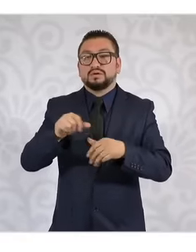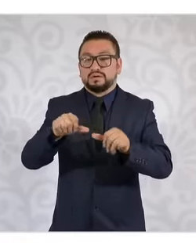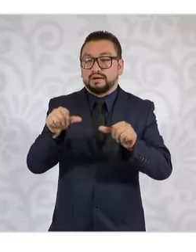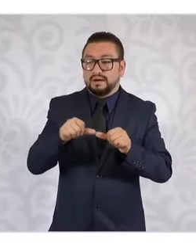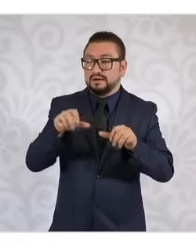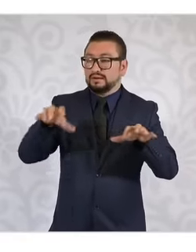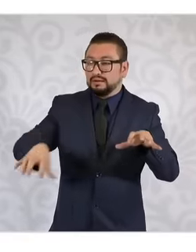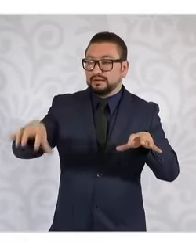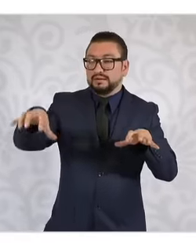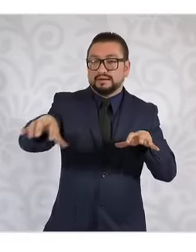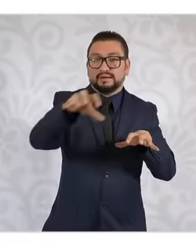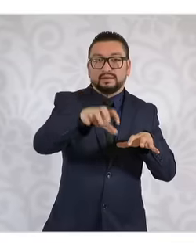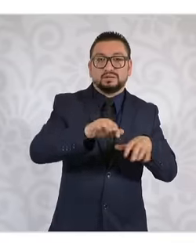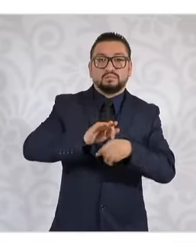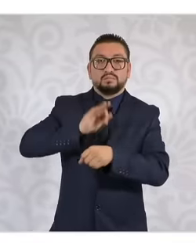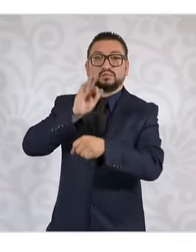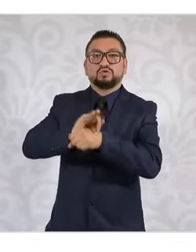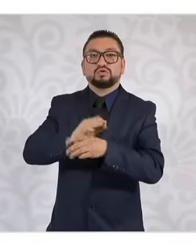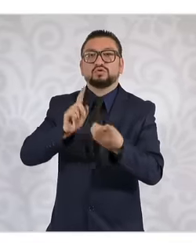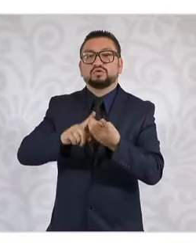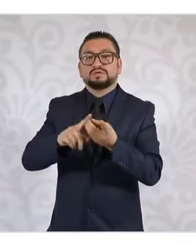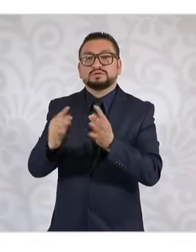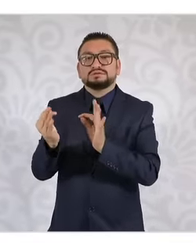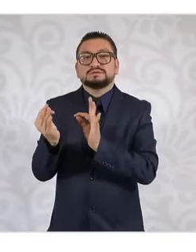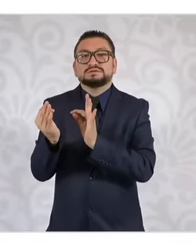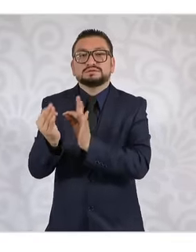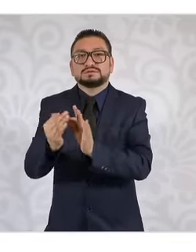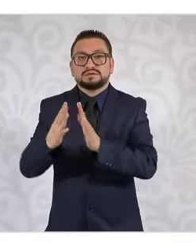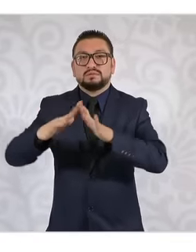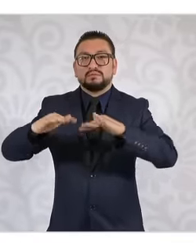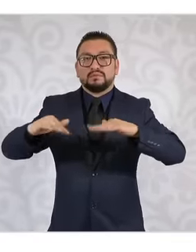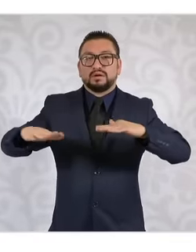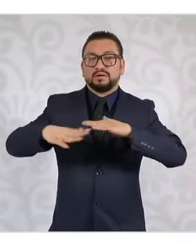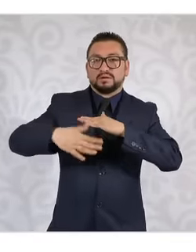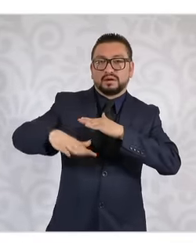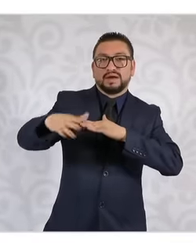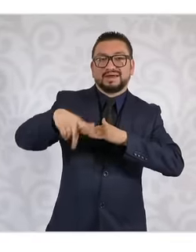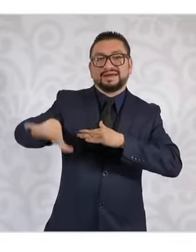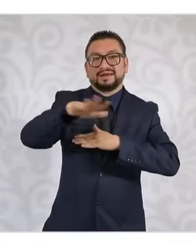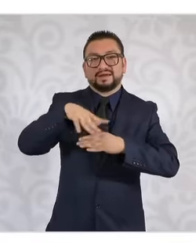are in the marine areas, which is really green. And we have this map that you can't